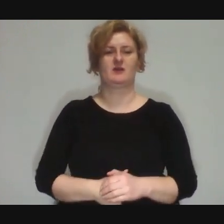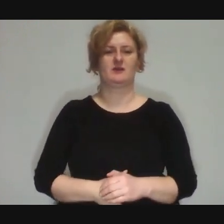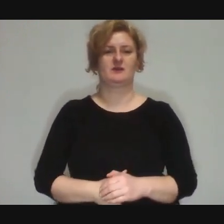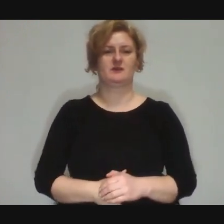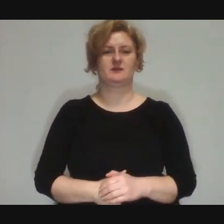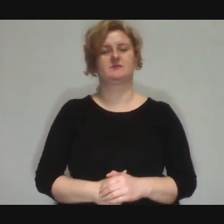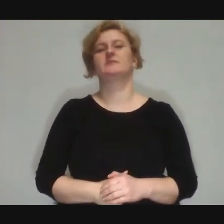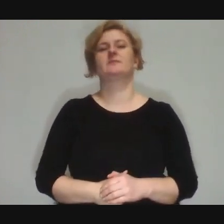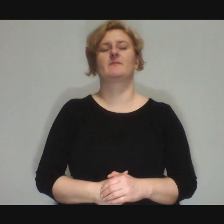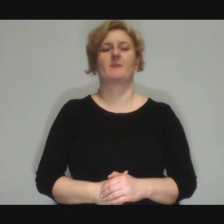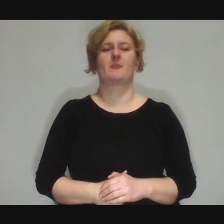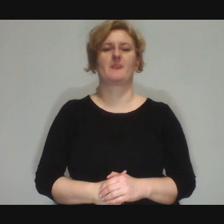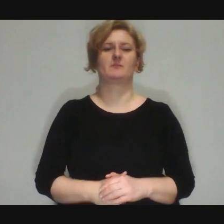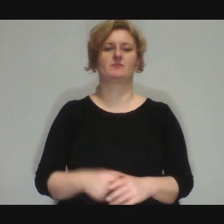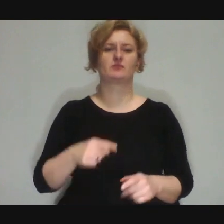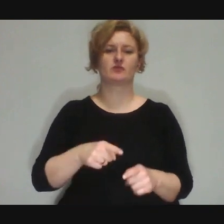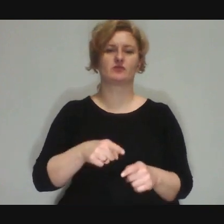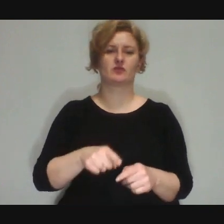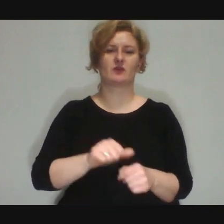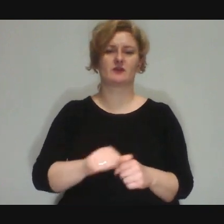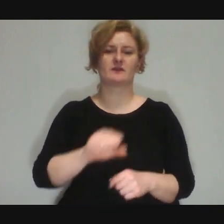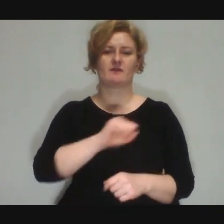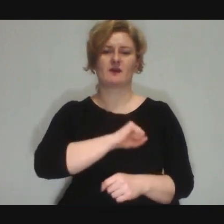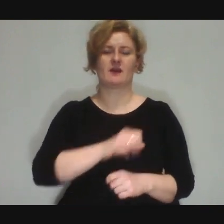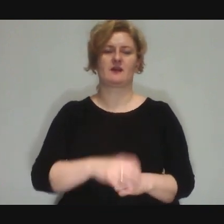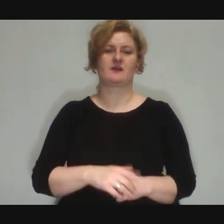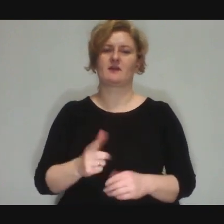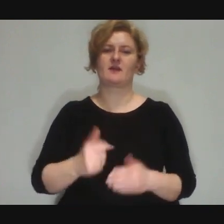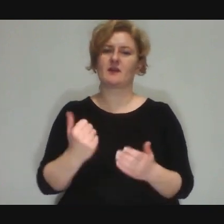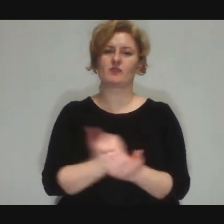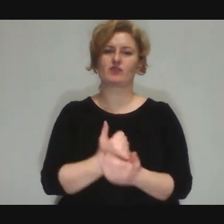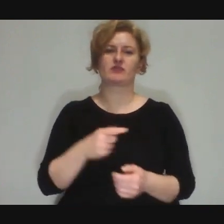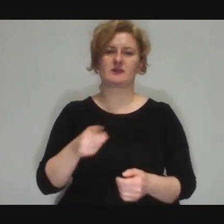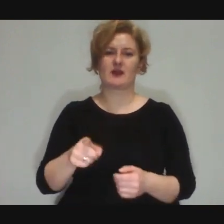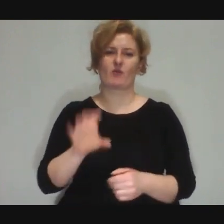It's great that you don't have to watch it there,